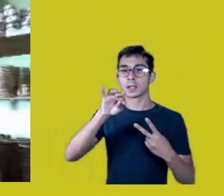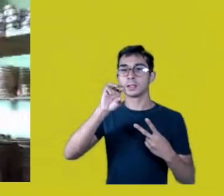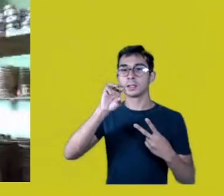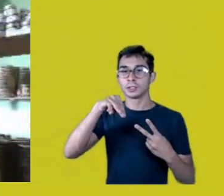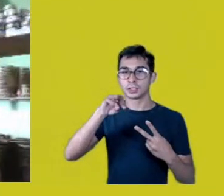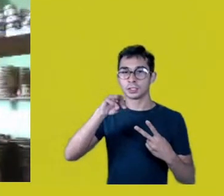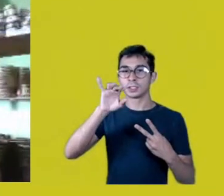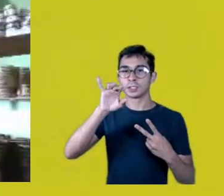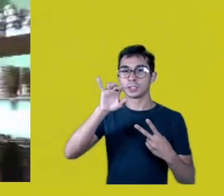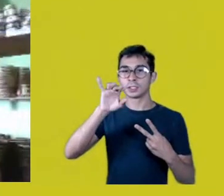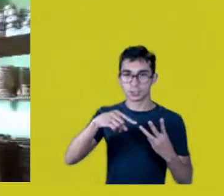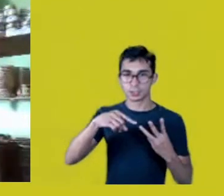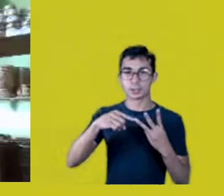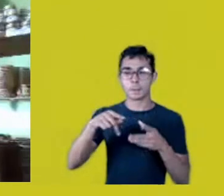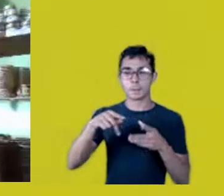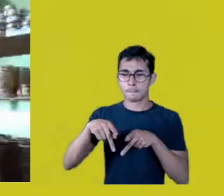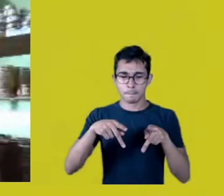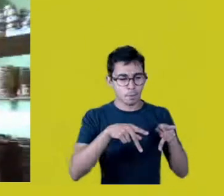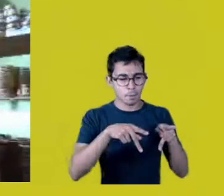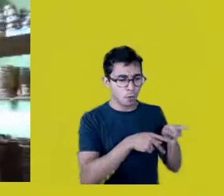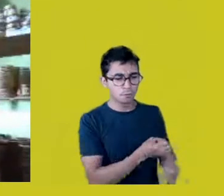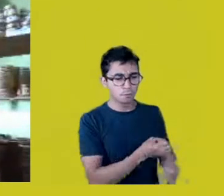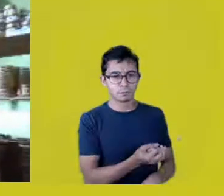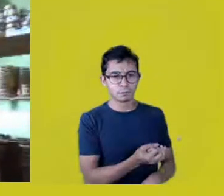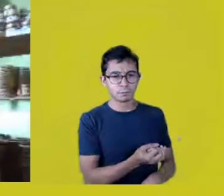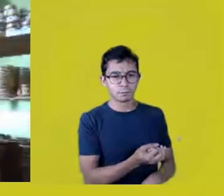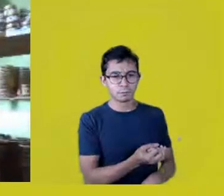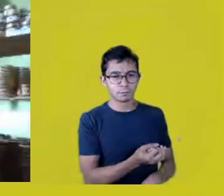And that’s where a question pops up,